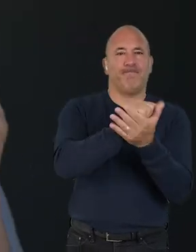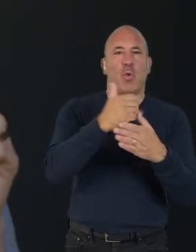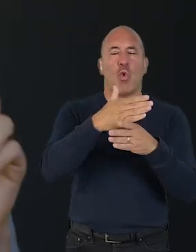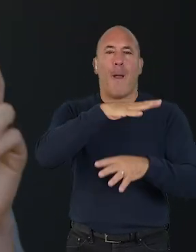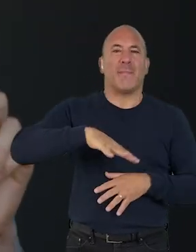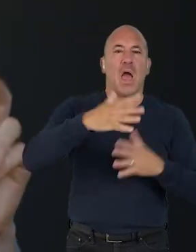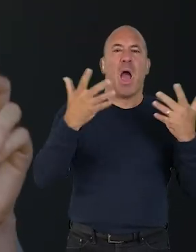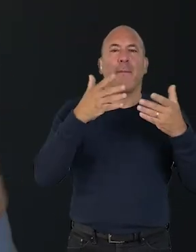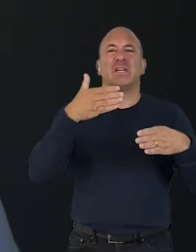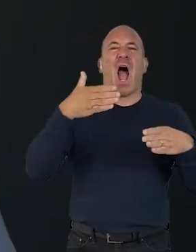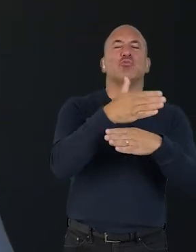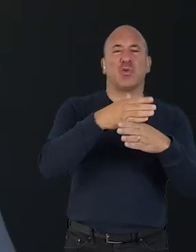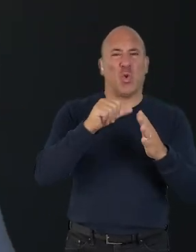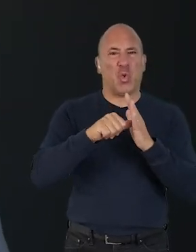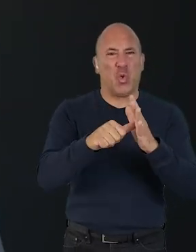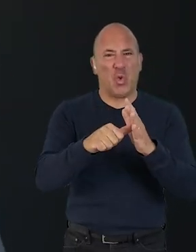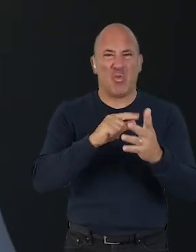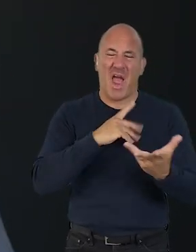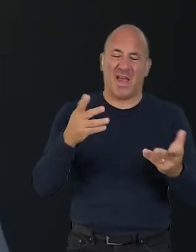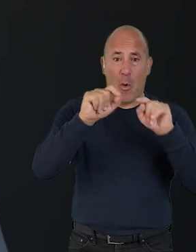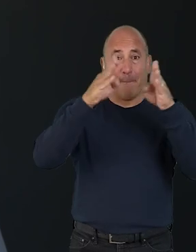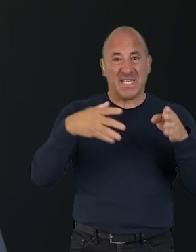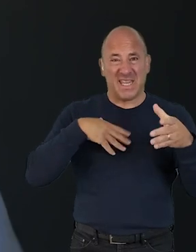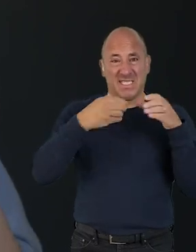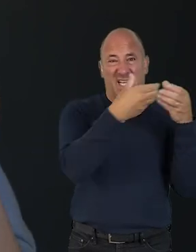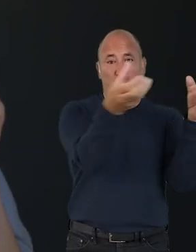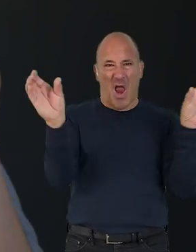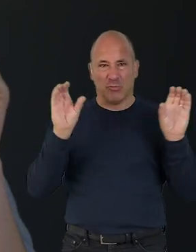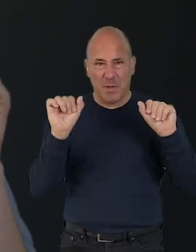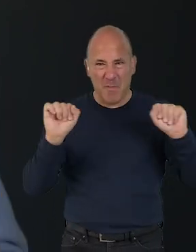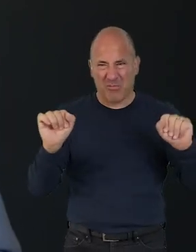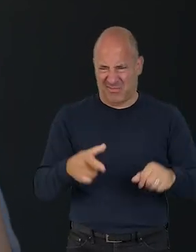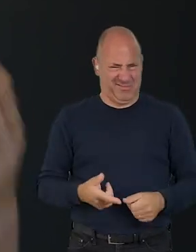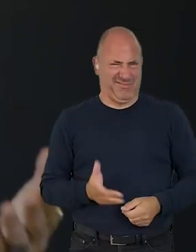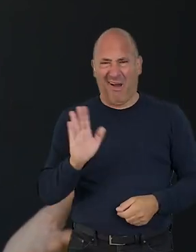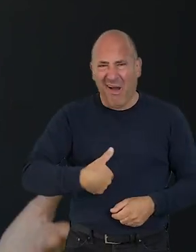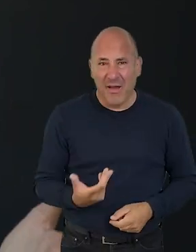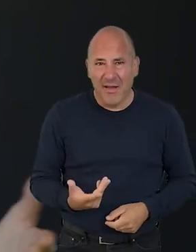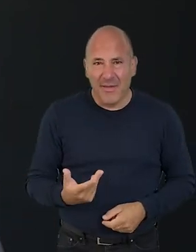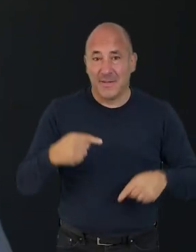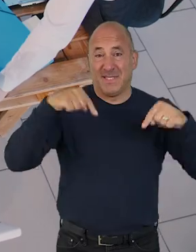as "classic workplace climate action" hard, with things like "insulating your building," not really relevant.